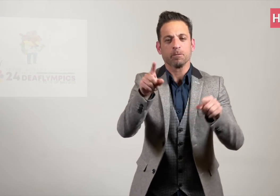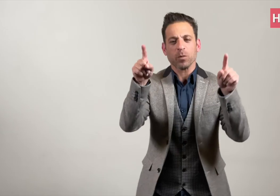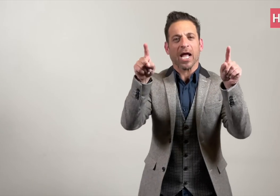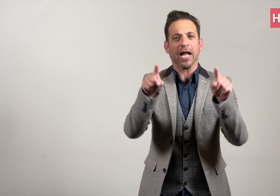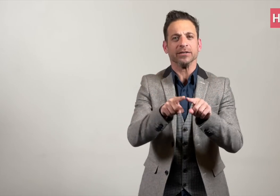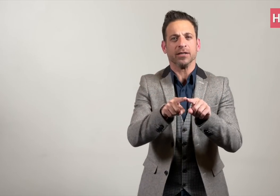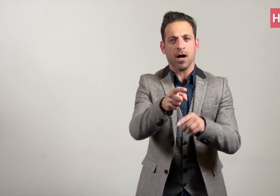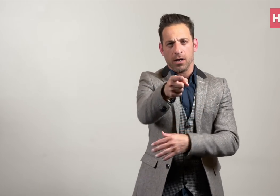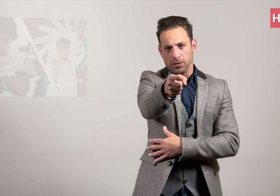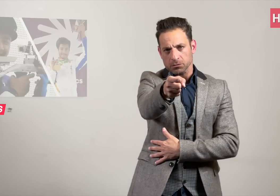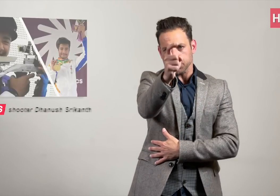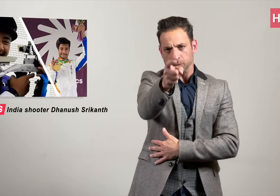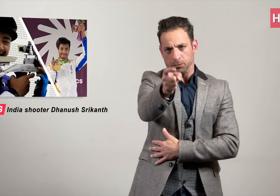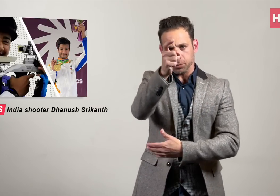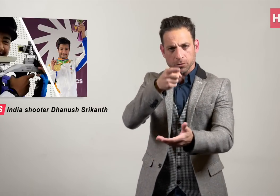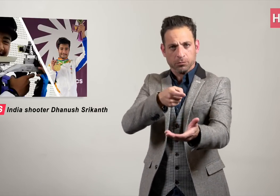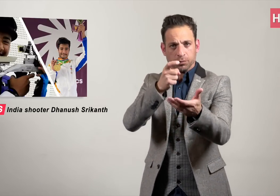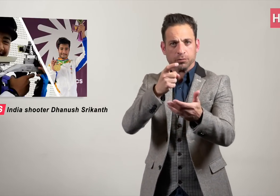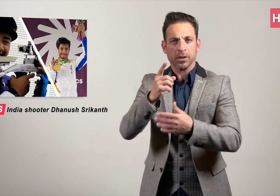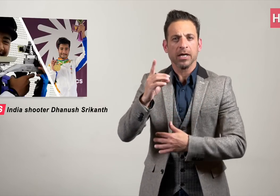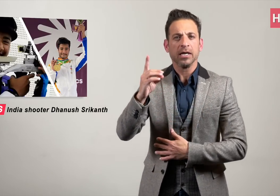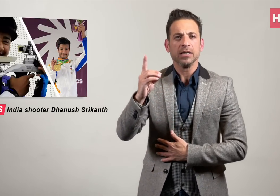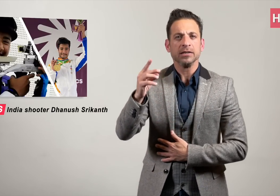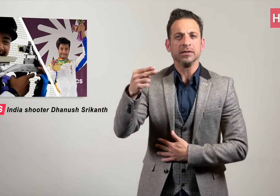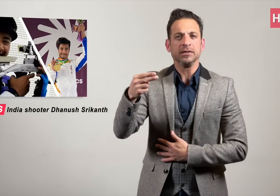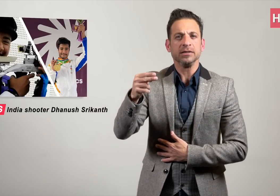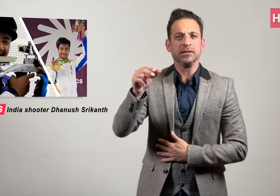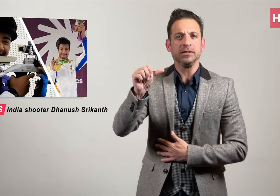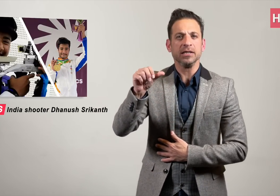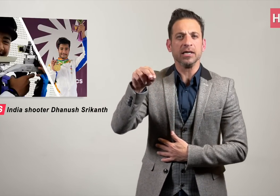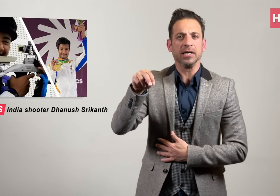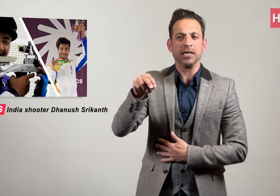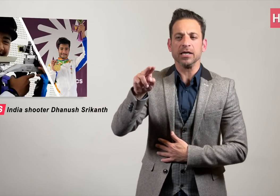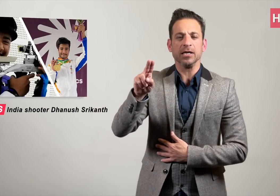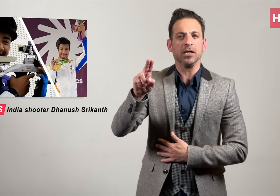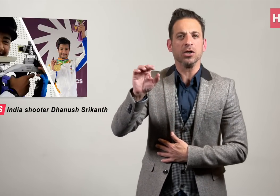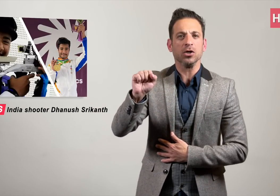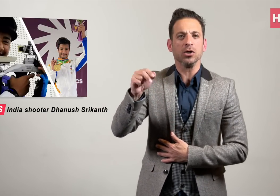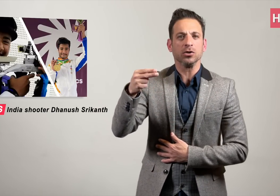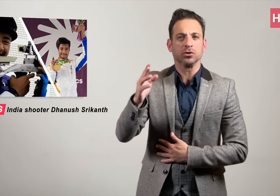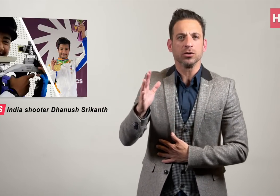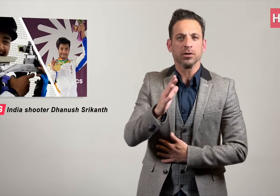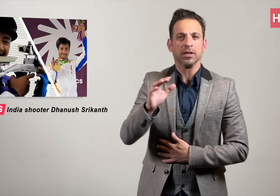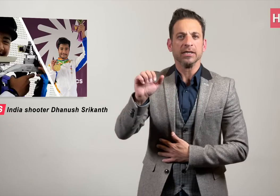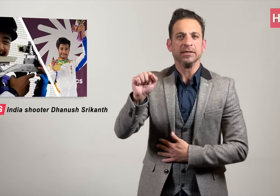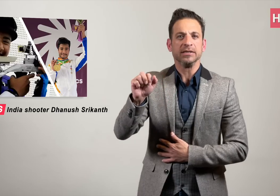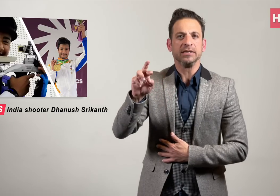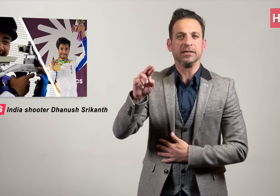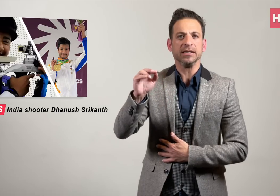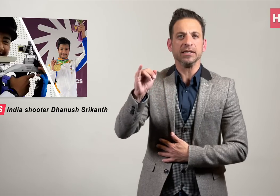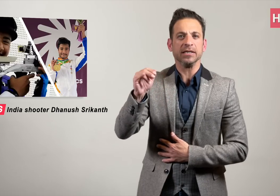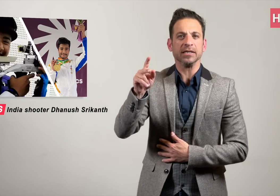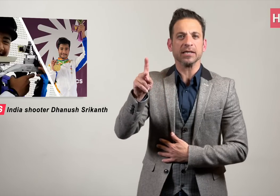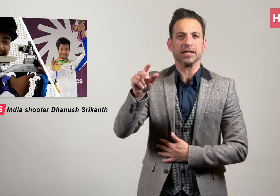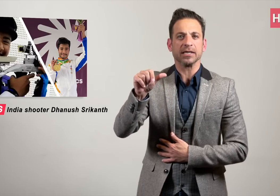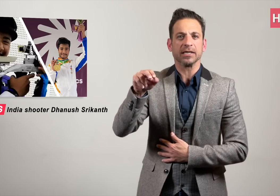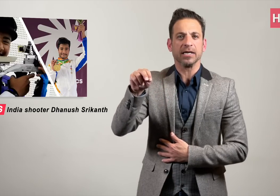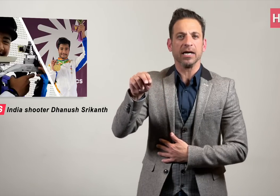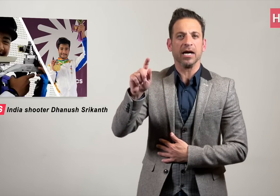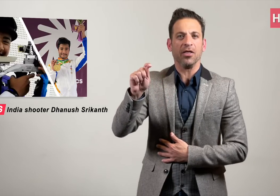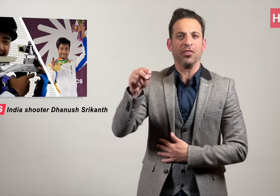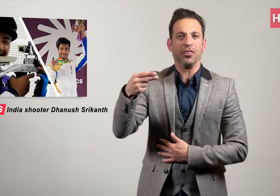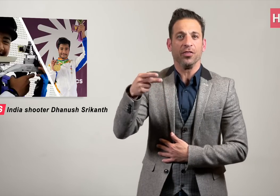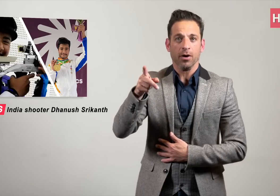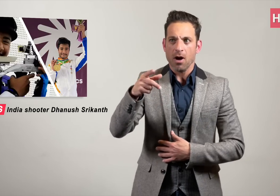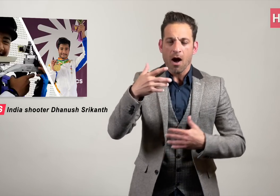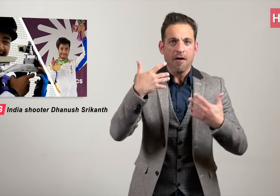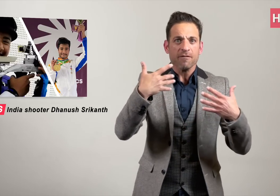An Indian shooter, Dhanush Srikanth